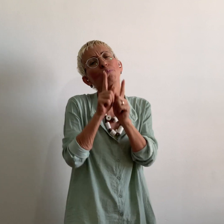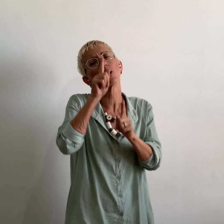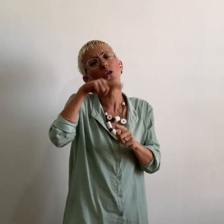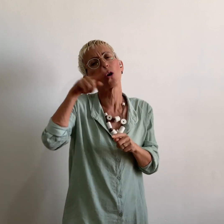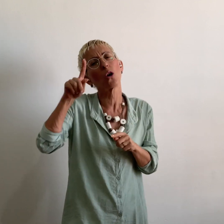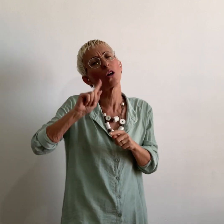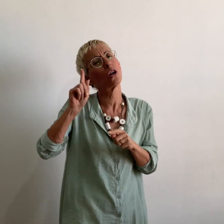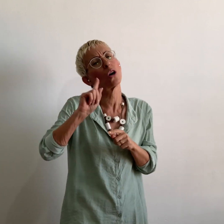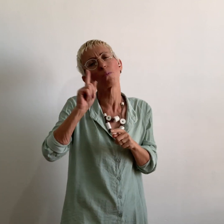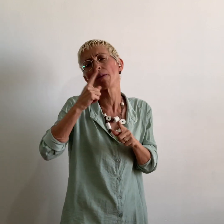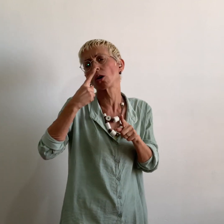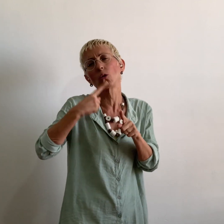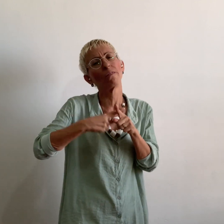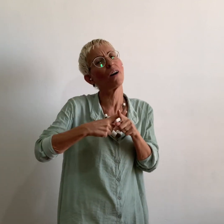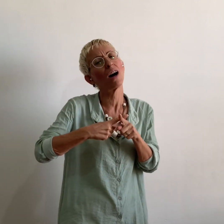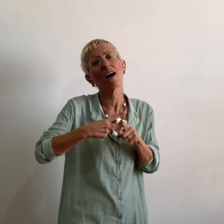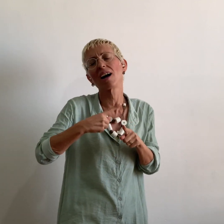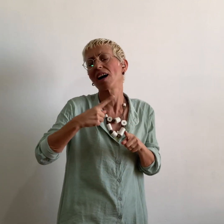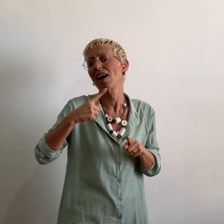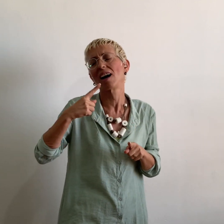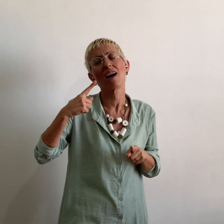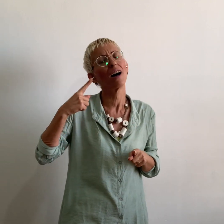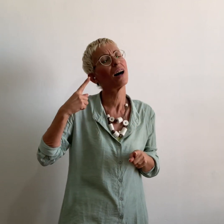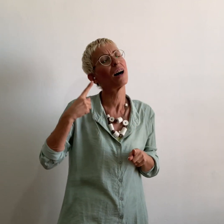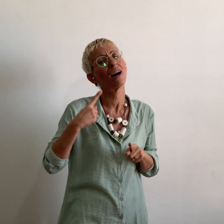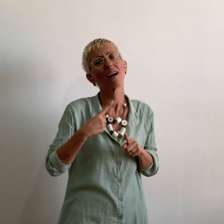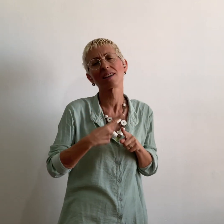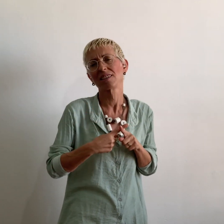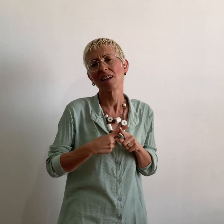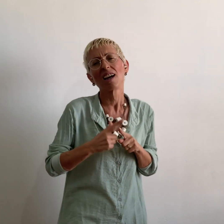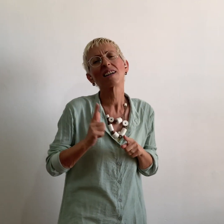Like an un-tuned note